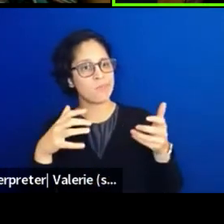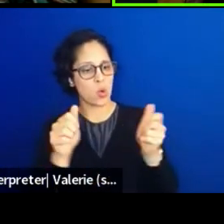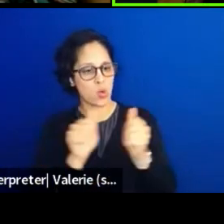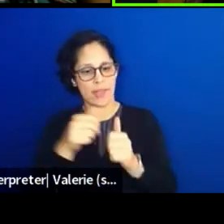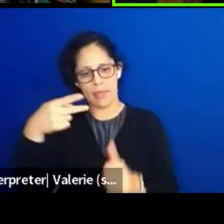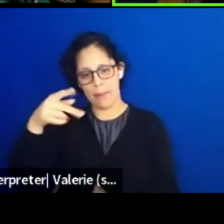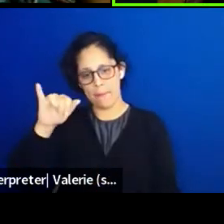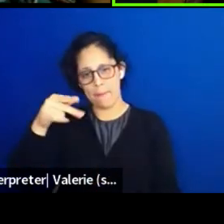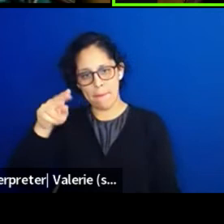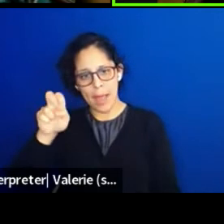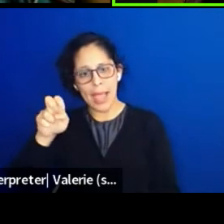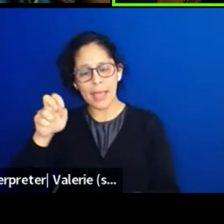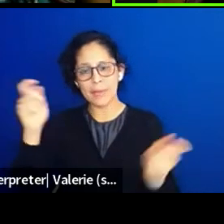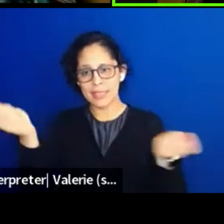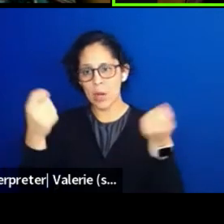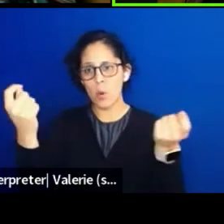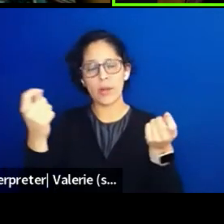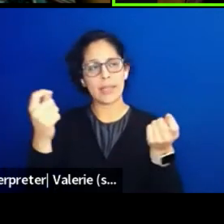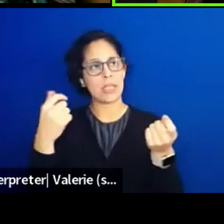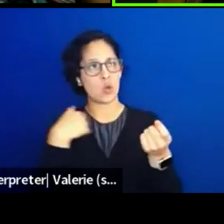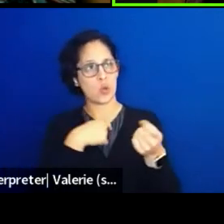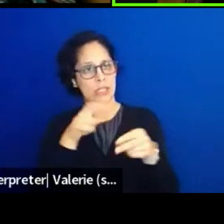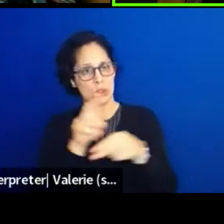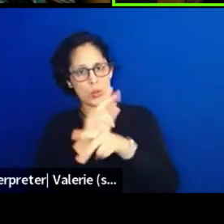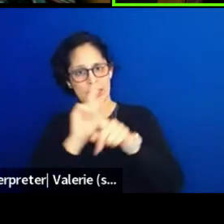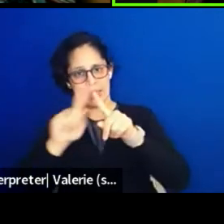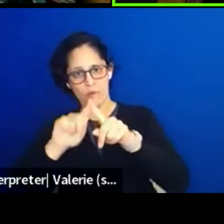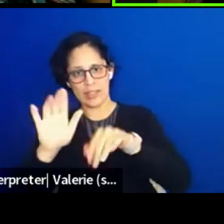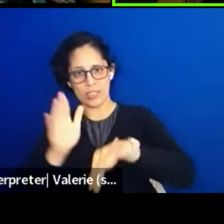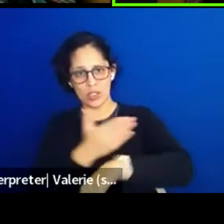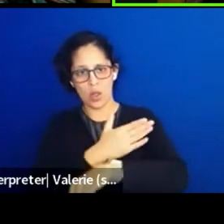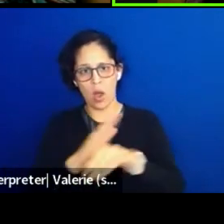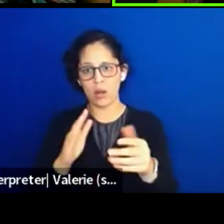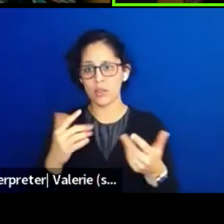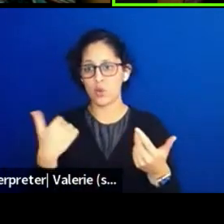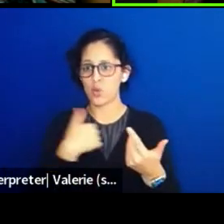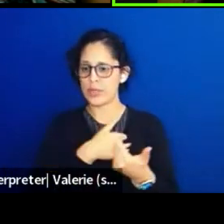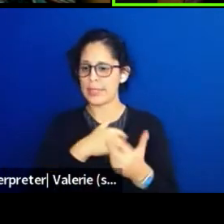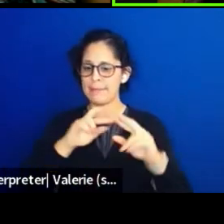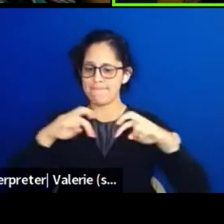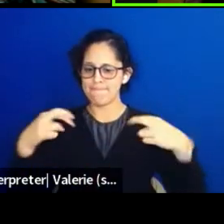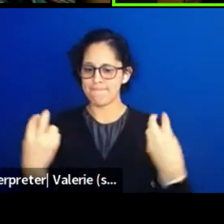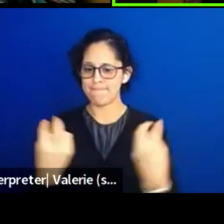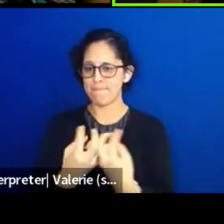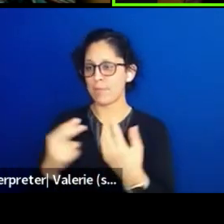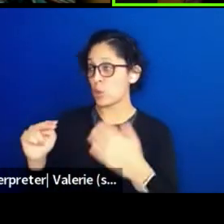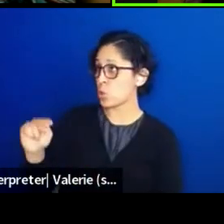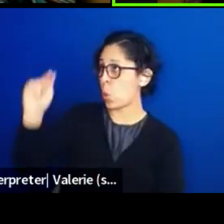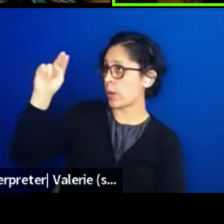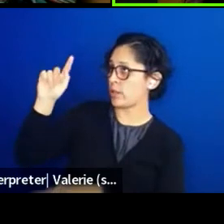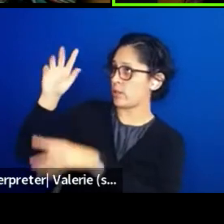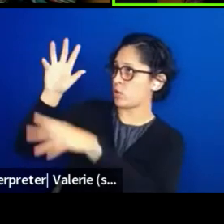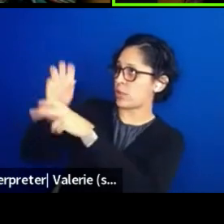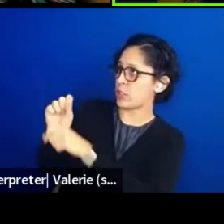And we sat down with our traditional songs from the North and the Yawanawa songs from the South